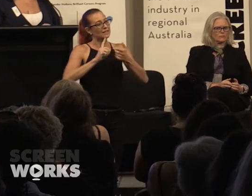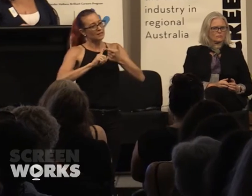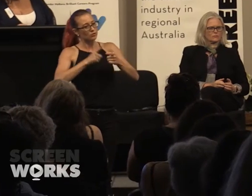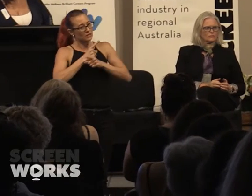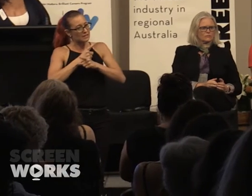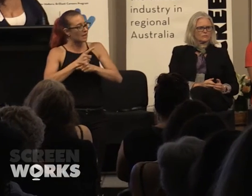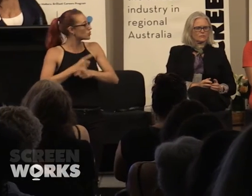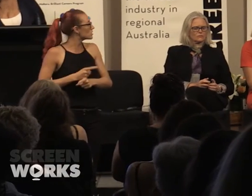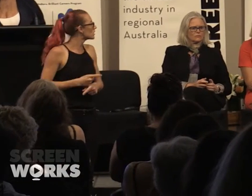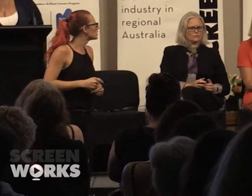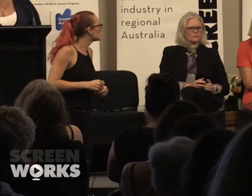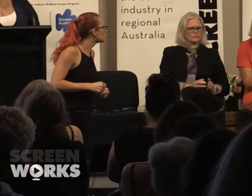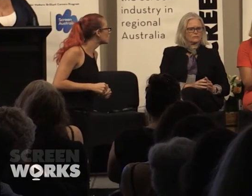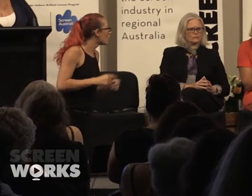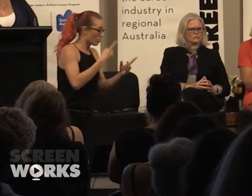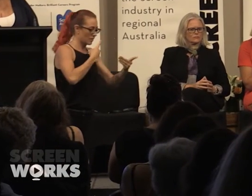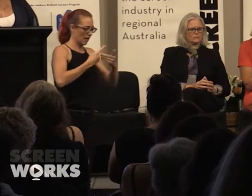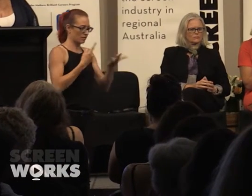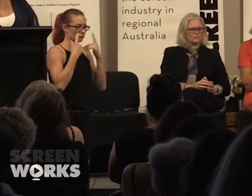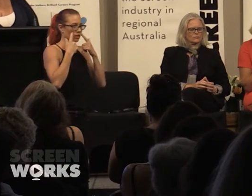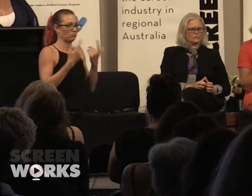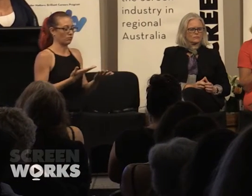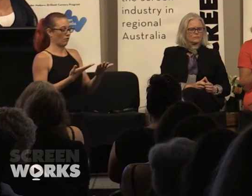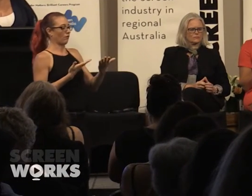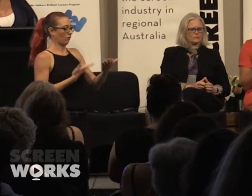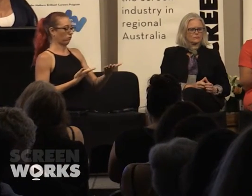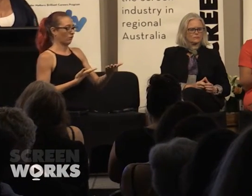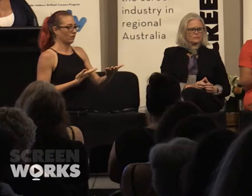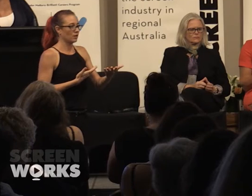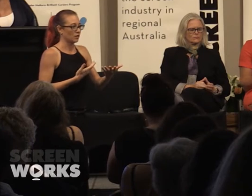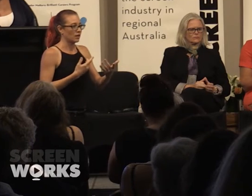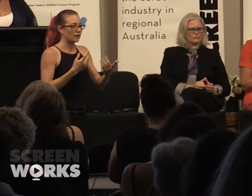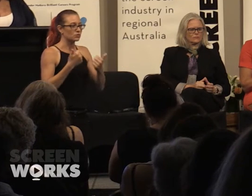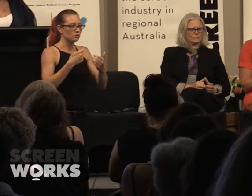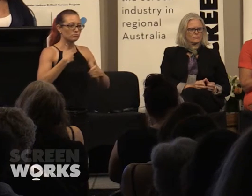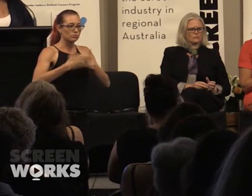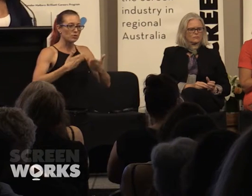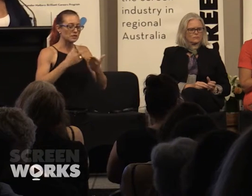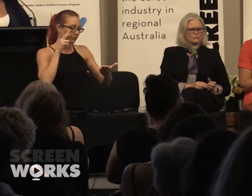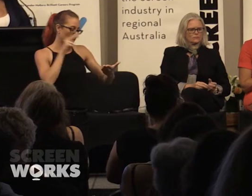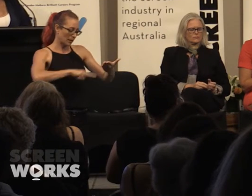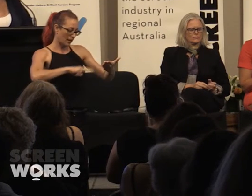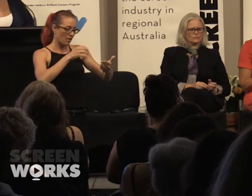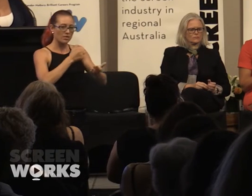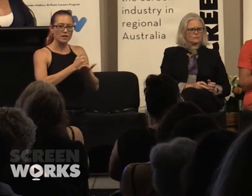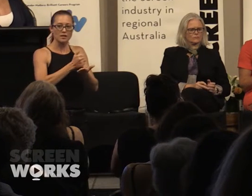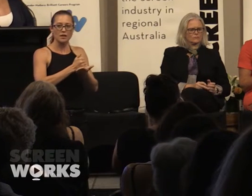The data too was really revealing. I think when you when you did that sort of process of looking at the numbers and then sharing that, it